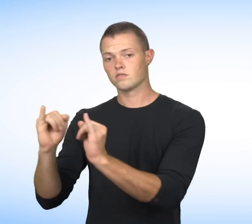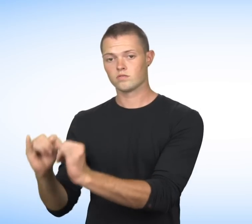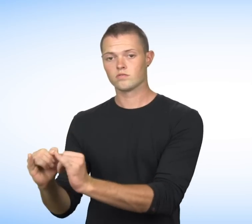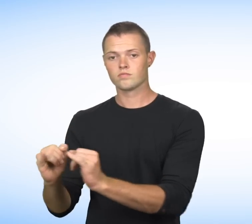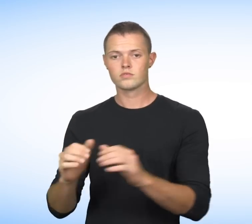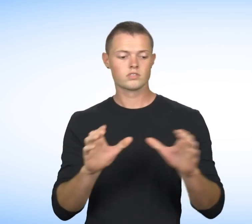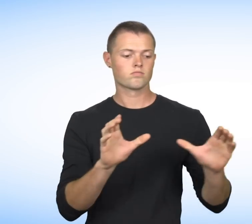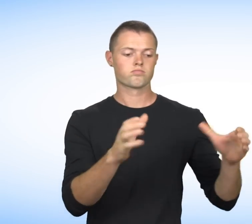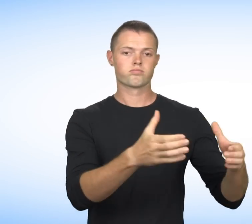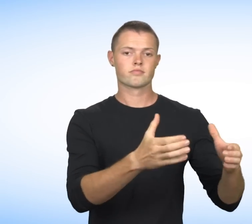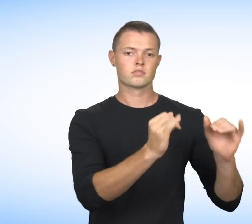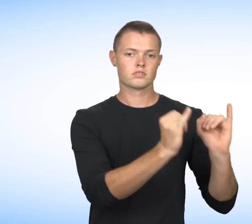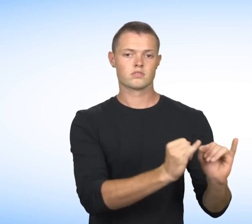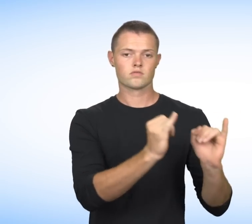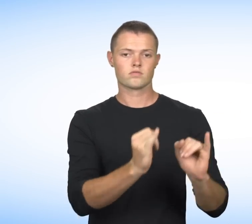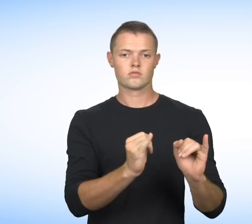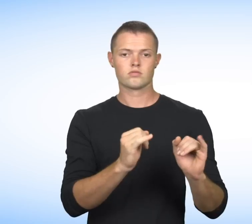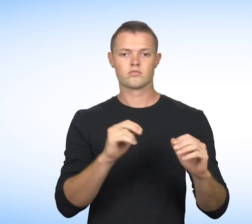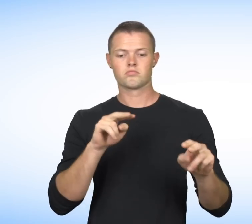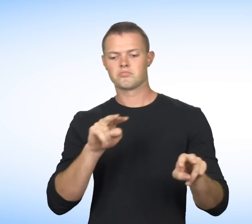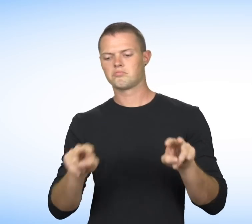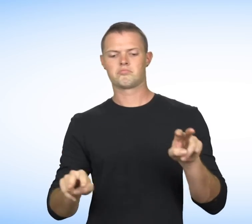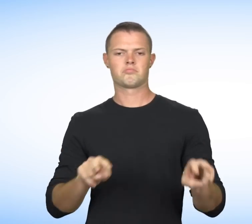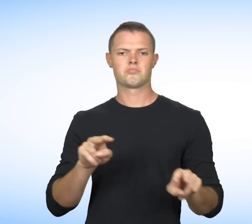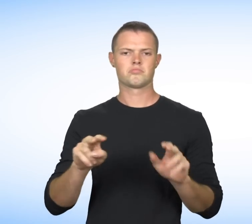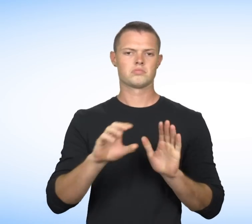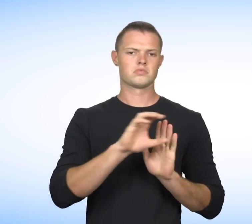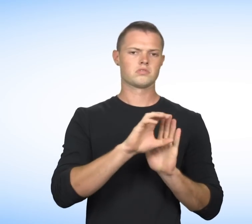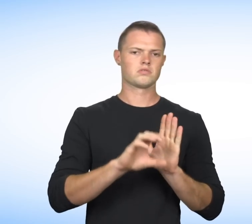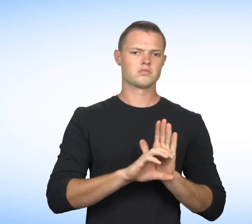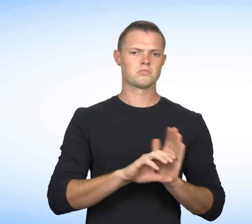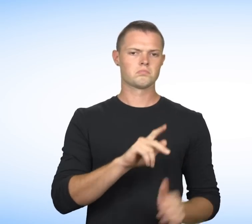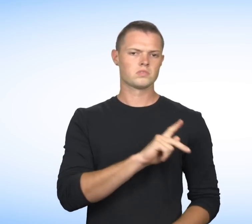of individuals is treated differently on account of personal characteristics